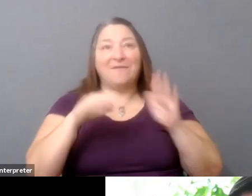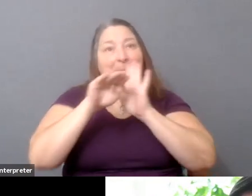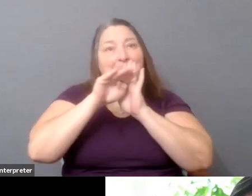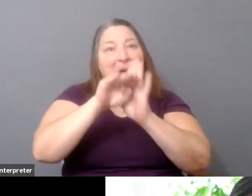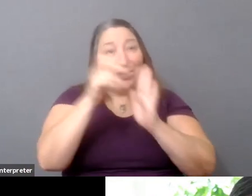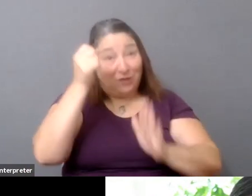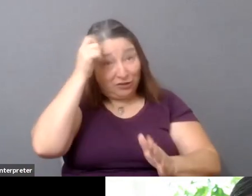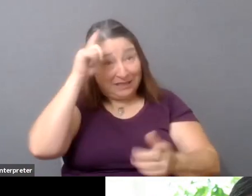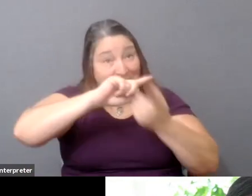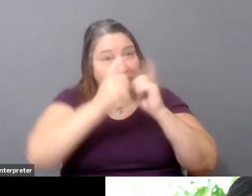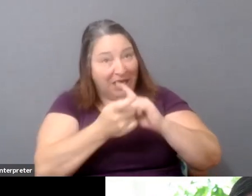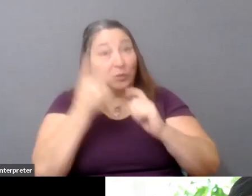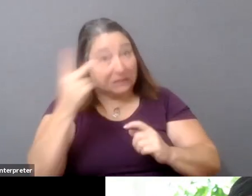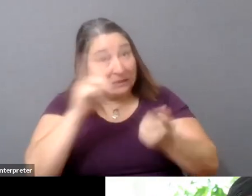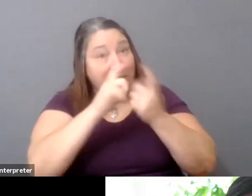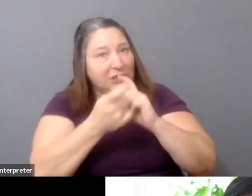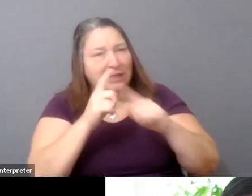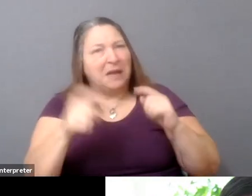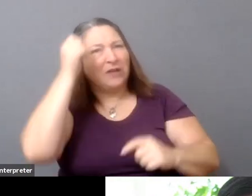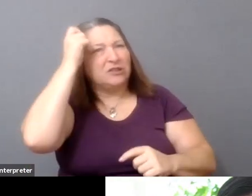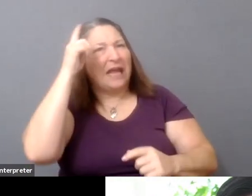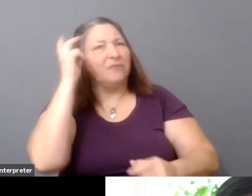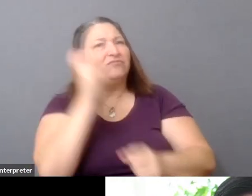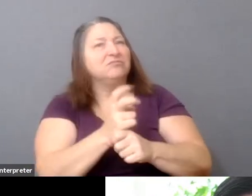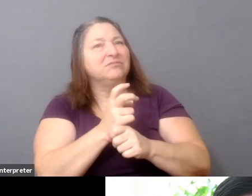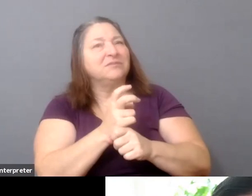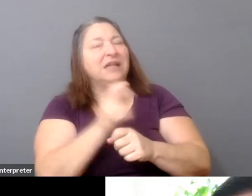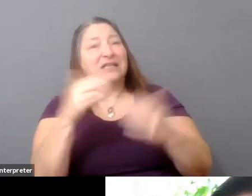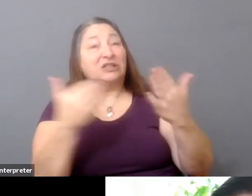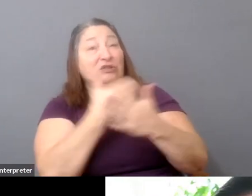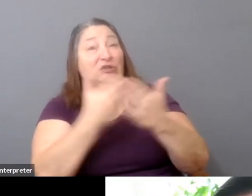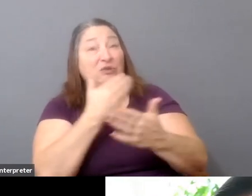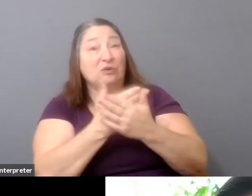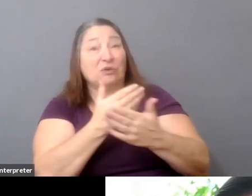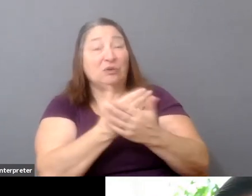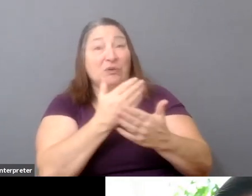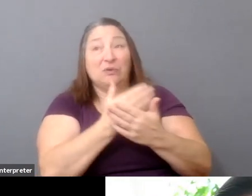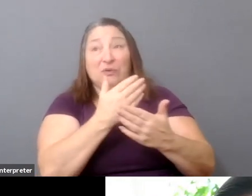a fact that the new incumbents are these animals that we haven't really seen before, right?